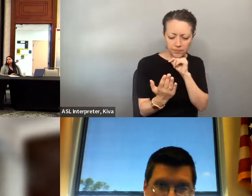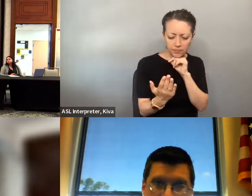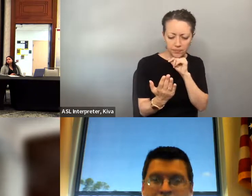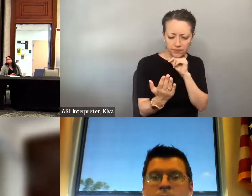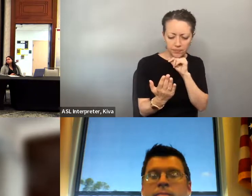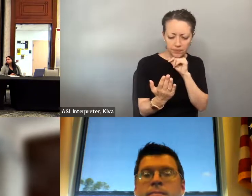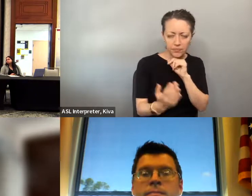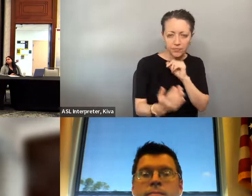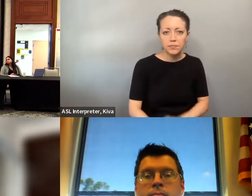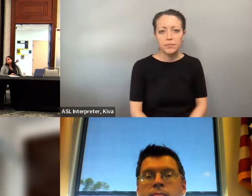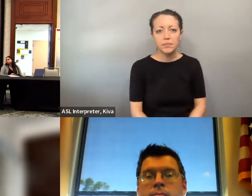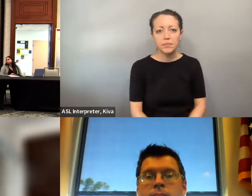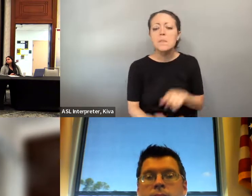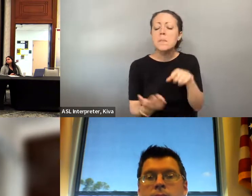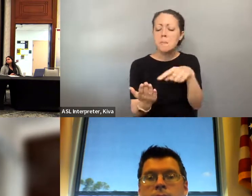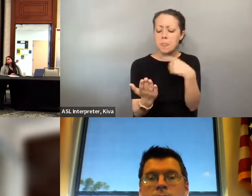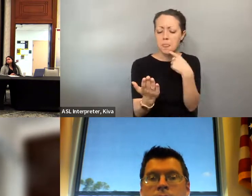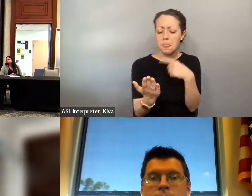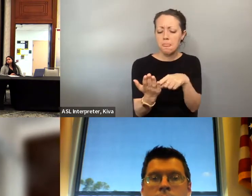Zoom. So this first question is for David 1 s